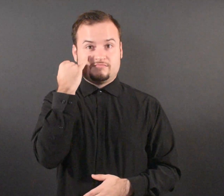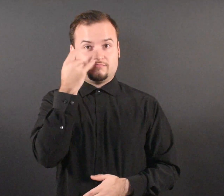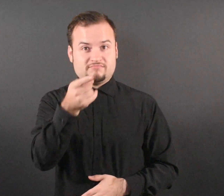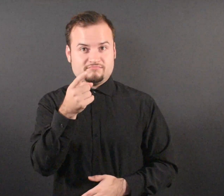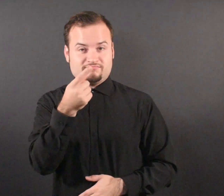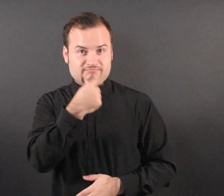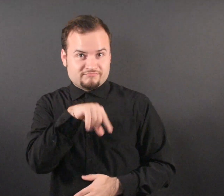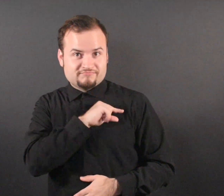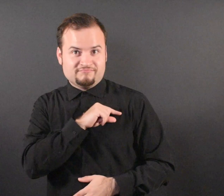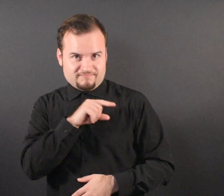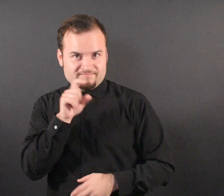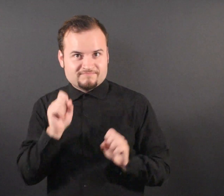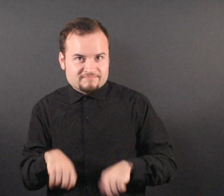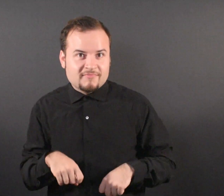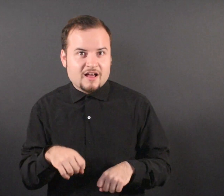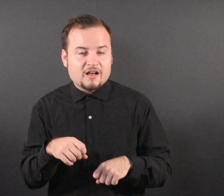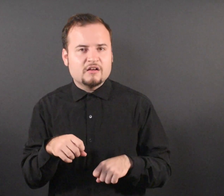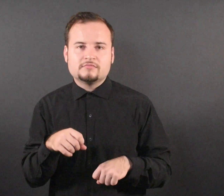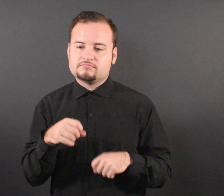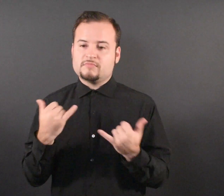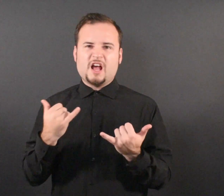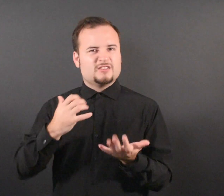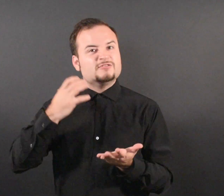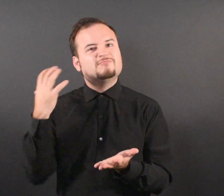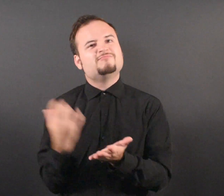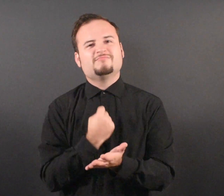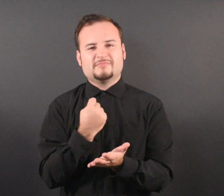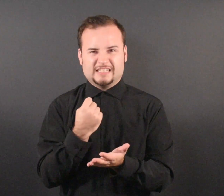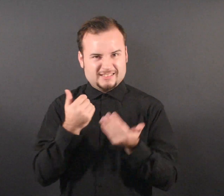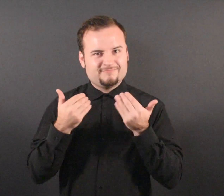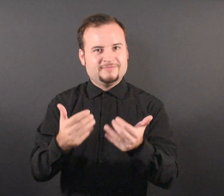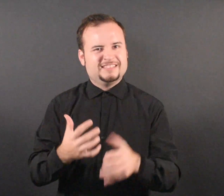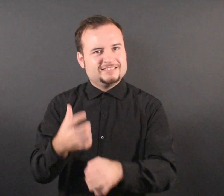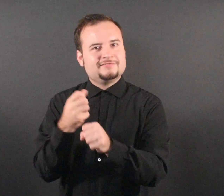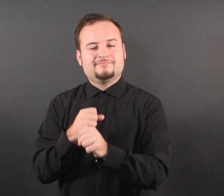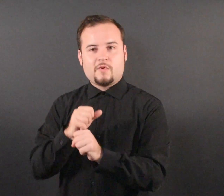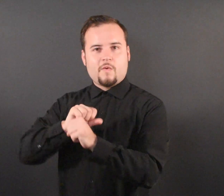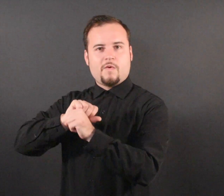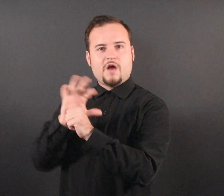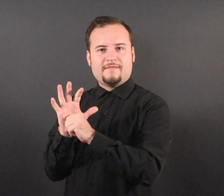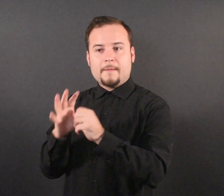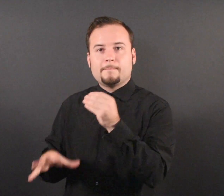If you are eligible, there is no bad time to get your COVID-19 booster